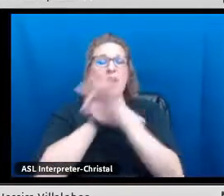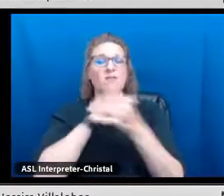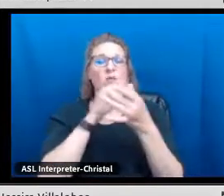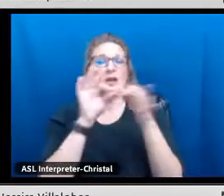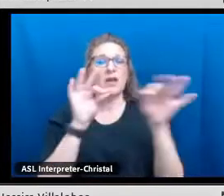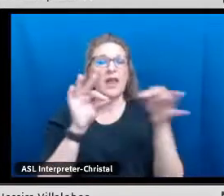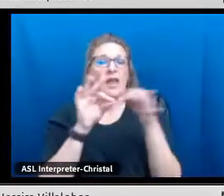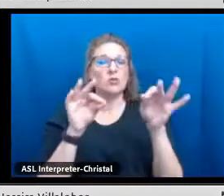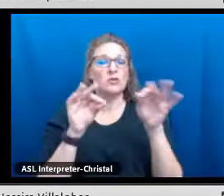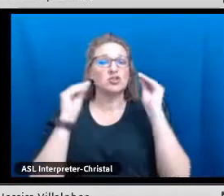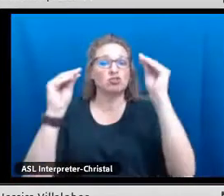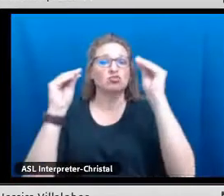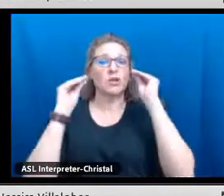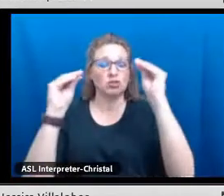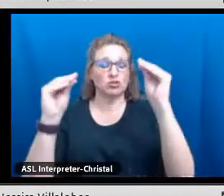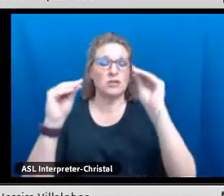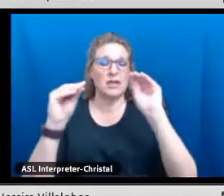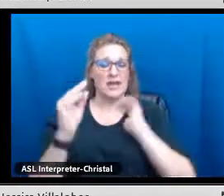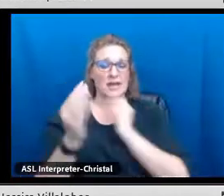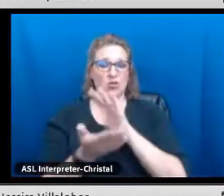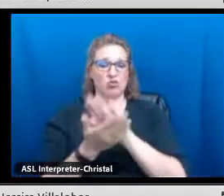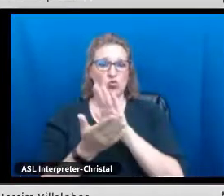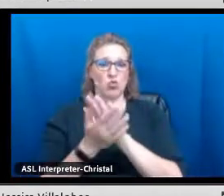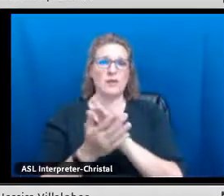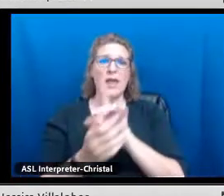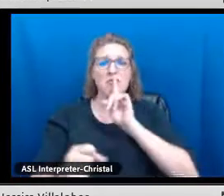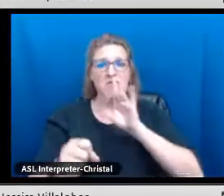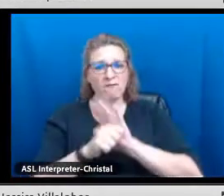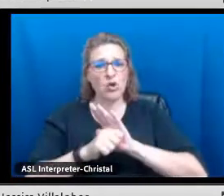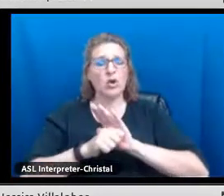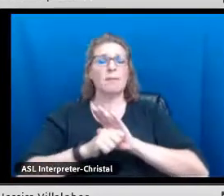and value the native and foreign language instruction in our schools and affirm the